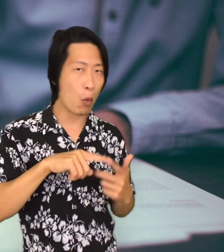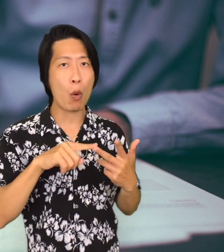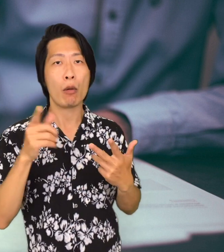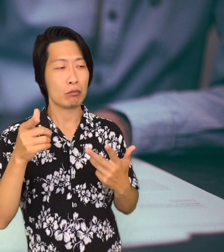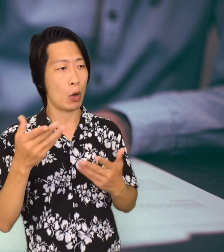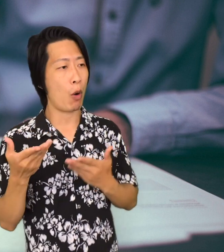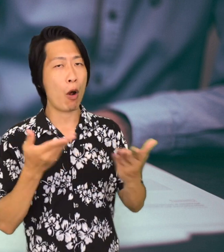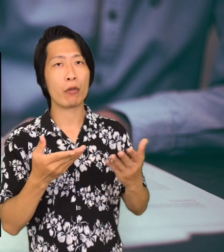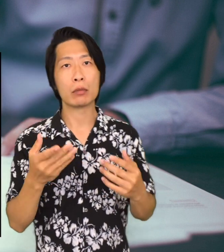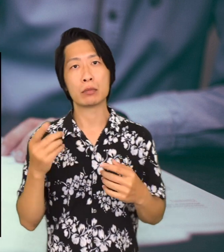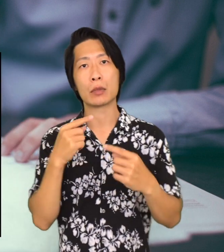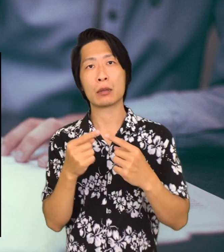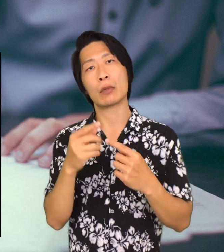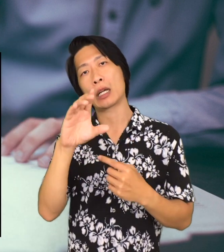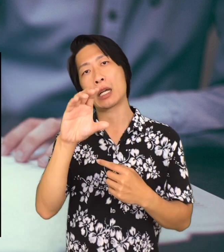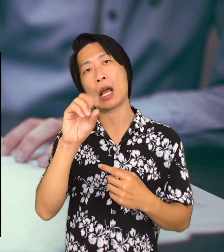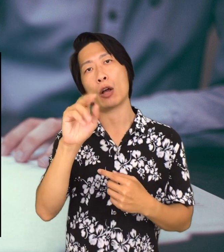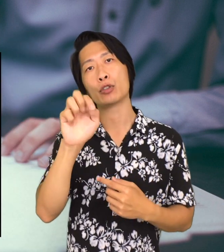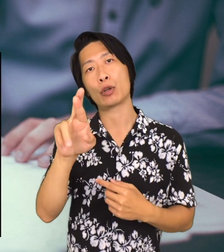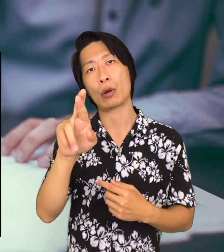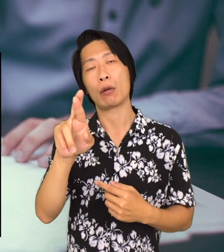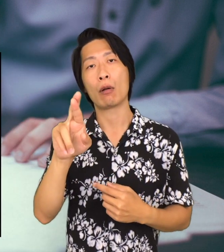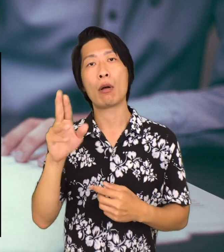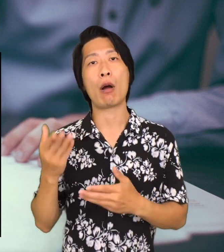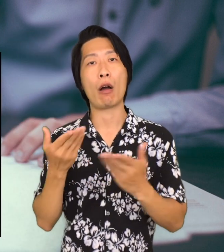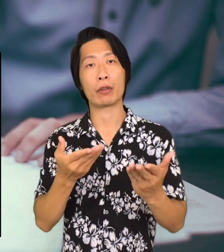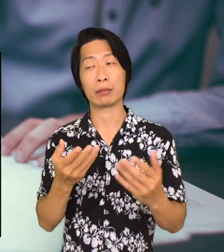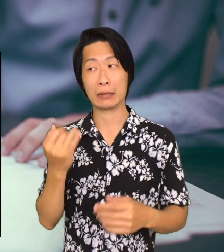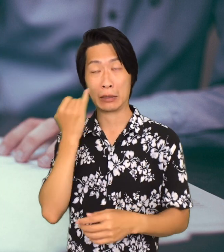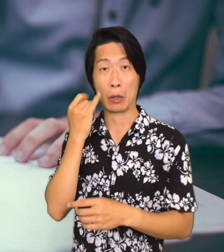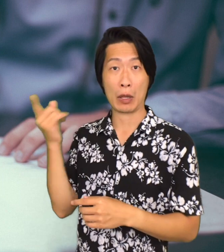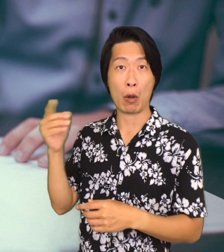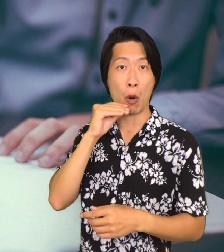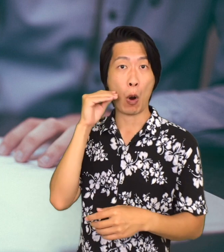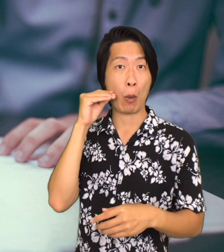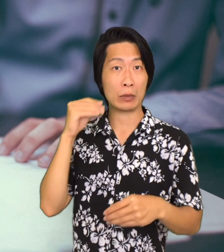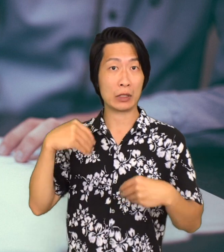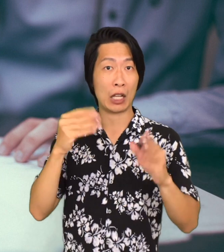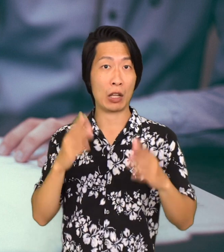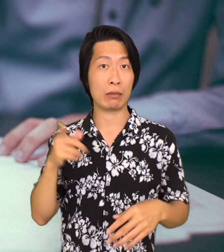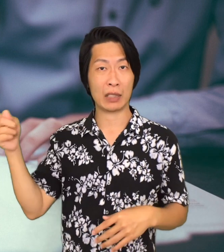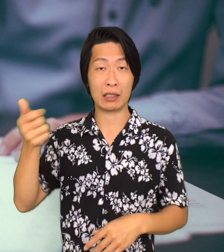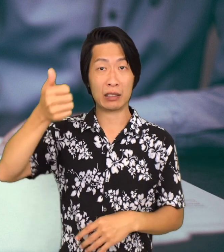or offer a counter offer. If the seller denies the contract, well